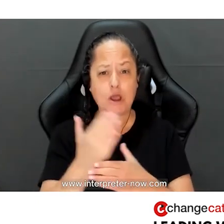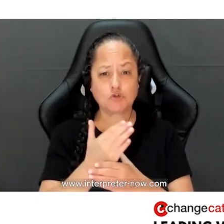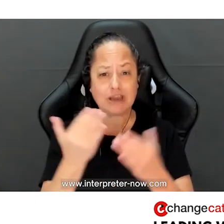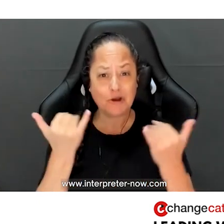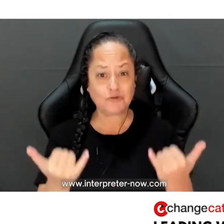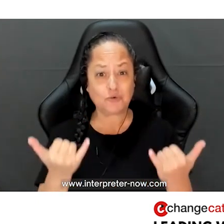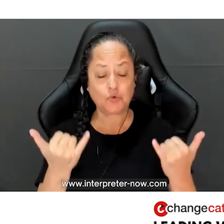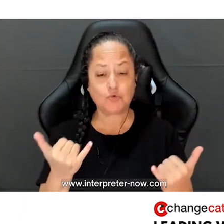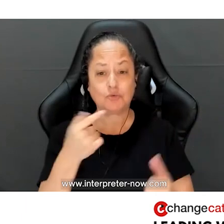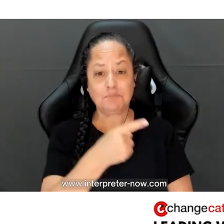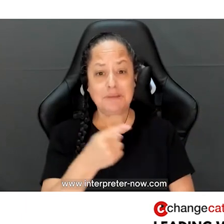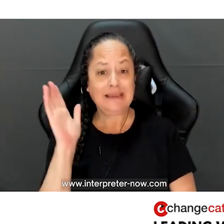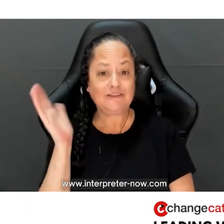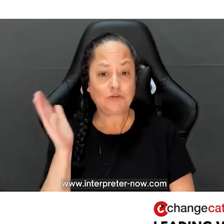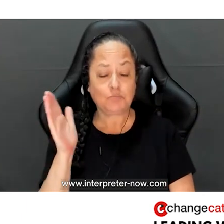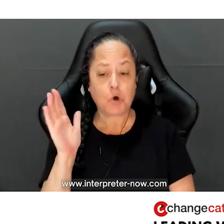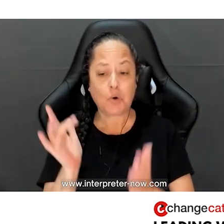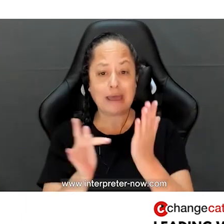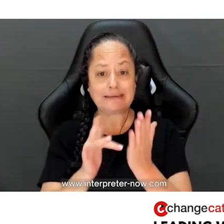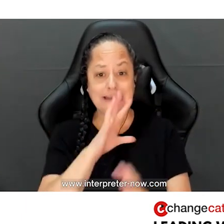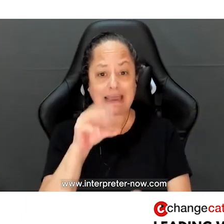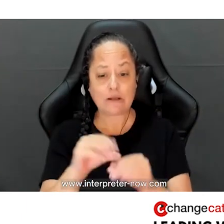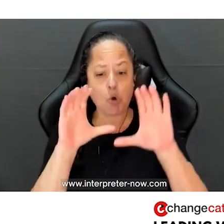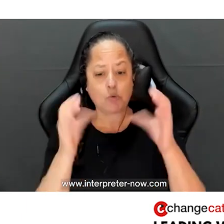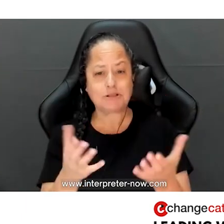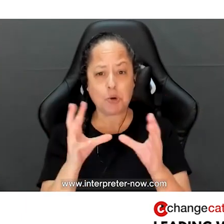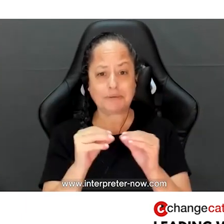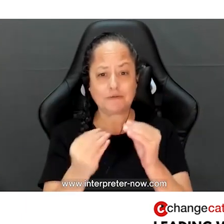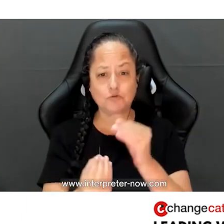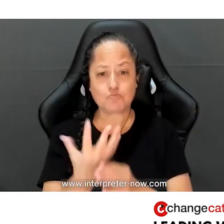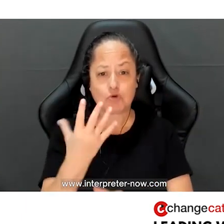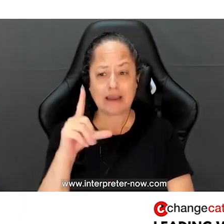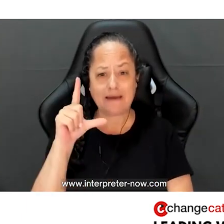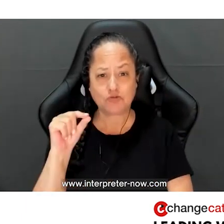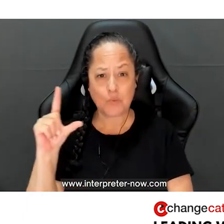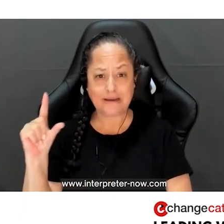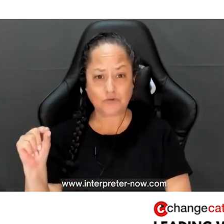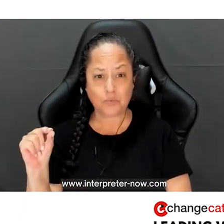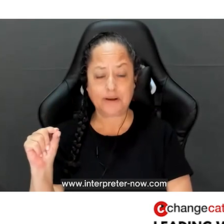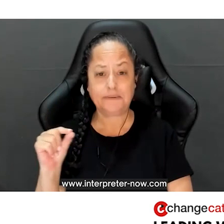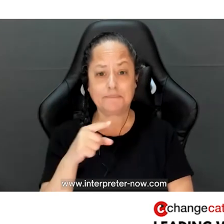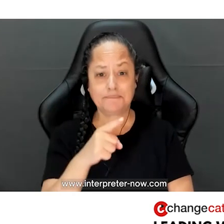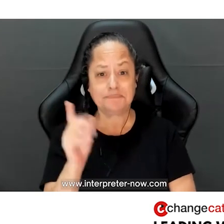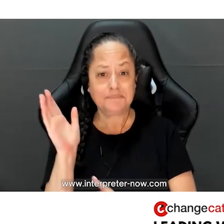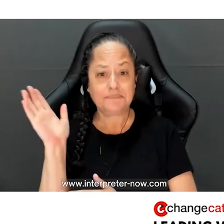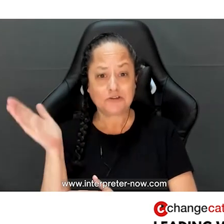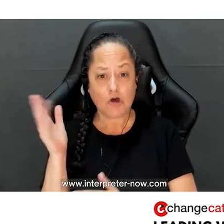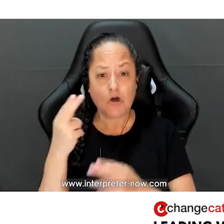be sharing today, Angel spoke at our Tech Inclusion Global Summit on the spring of 2020.